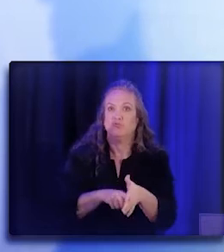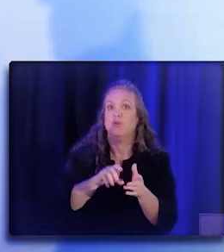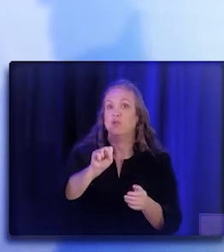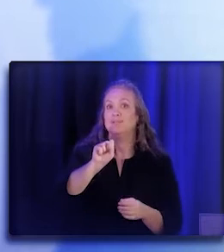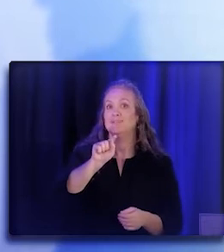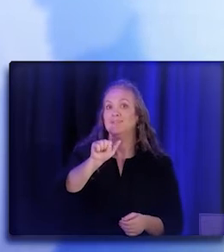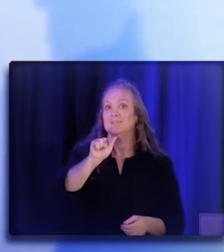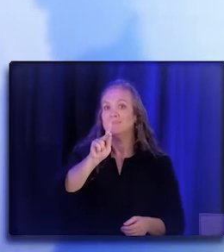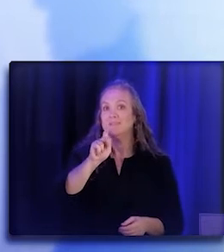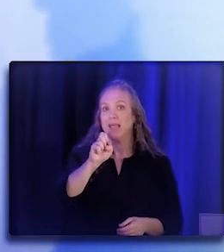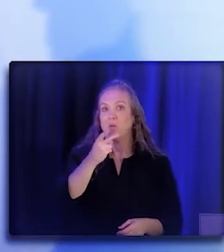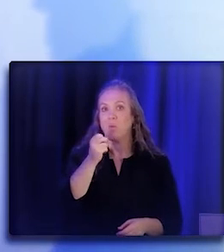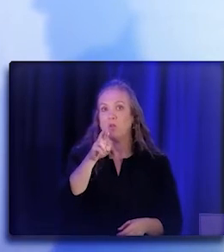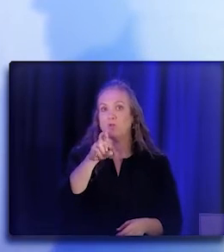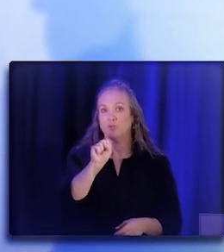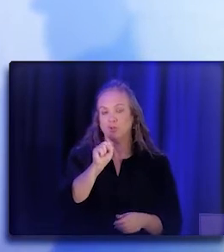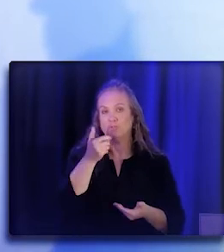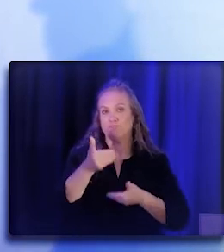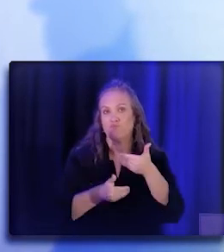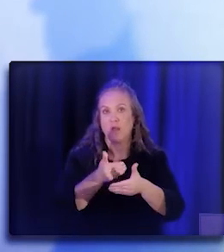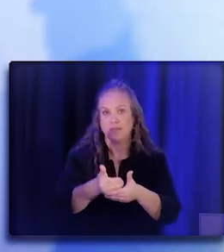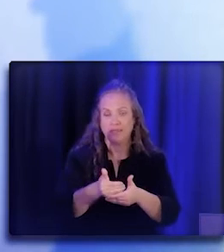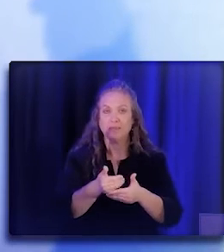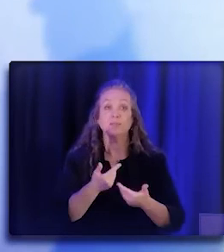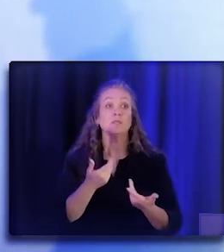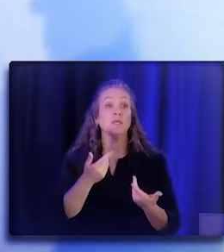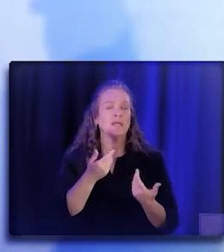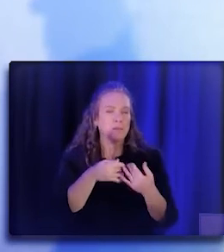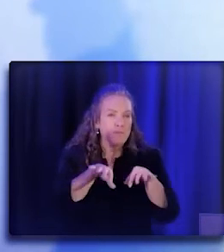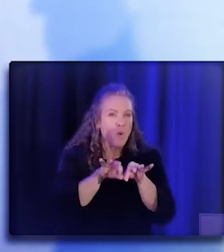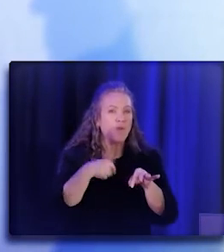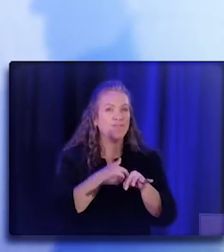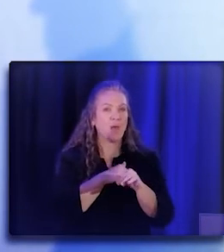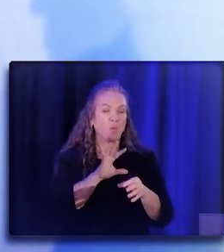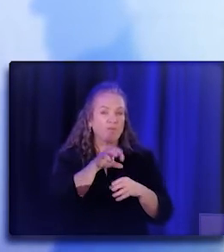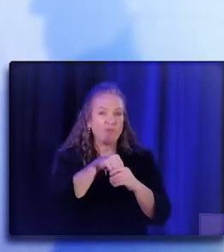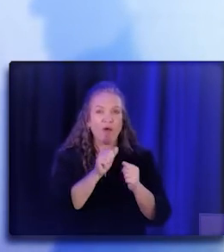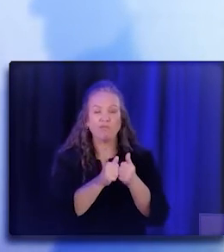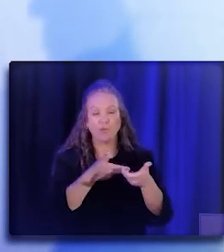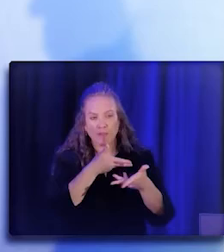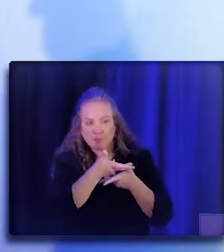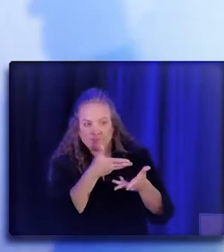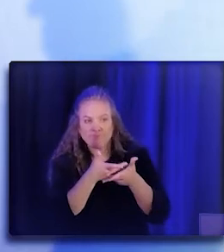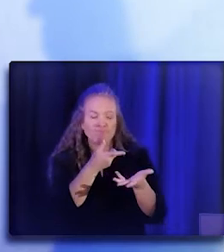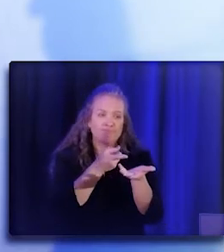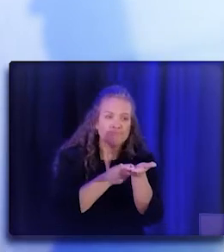For us, it's very important to make sure that we're checking in with stakeholders to have the dialogue to understand